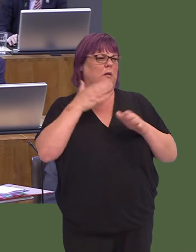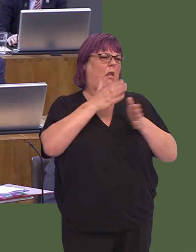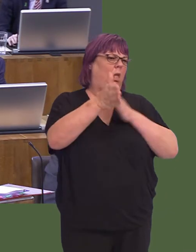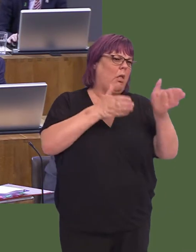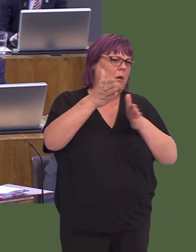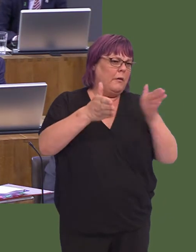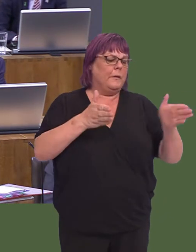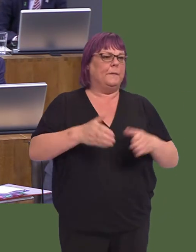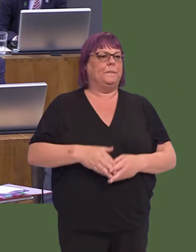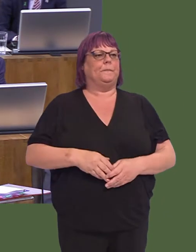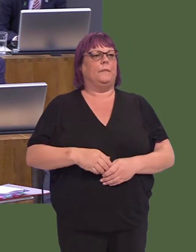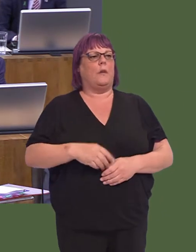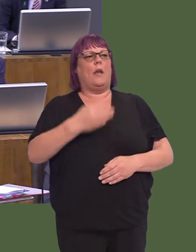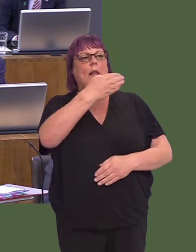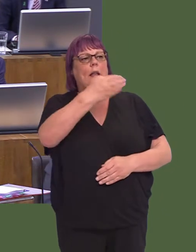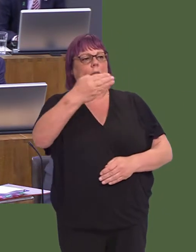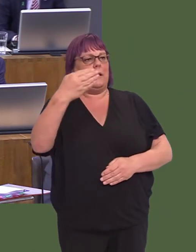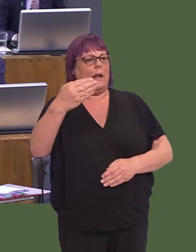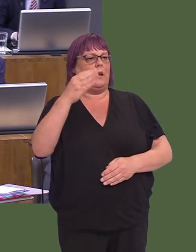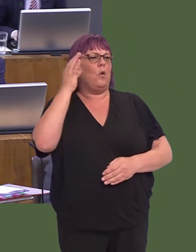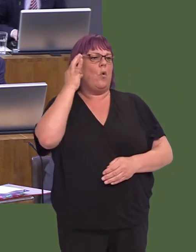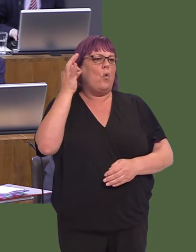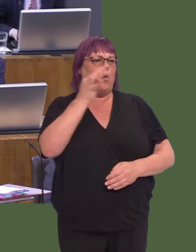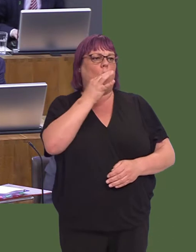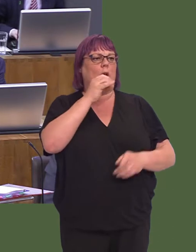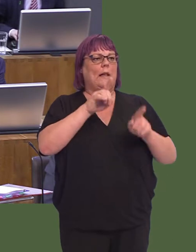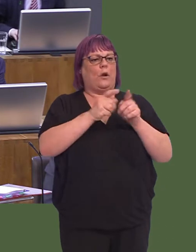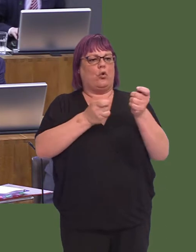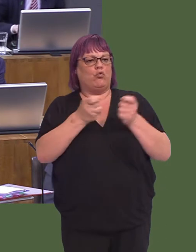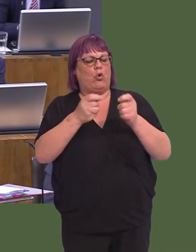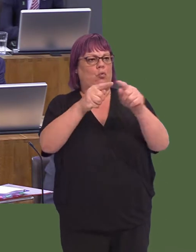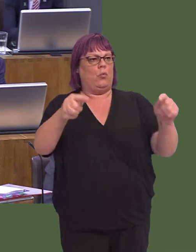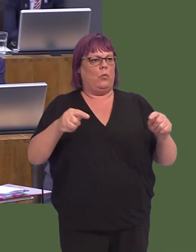One of the key groups of staff affected has been the 999 call takers and the control-room staff